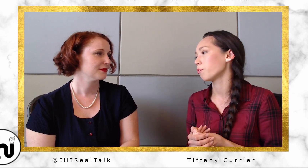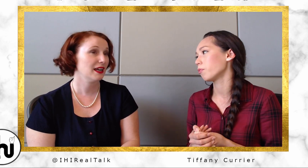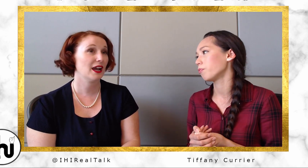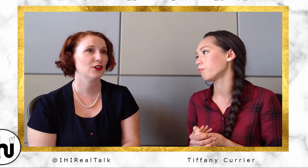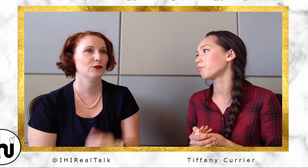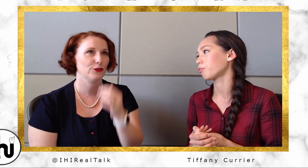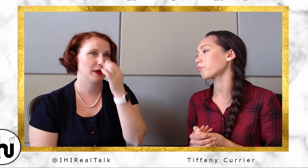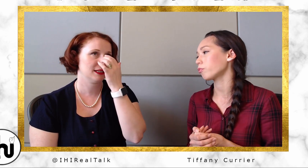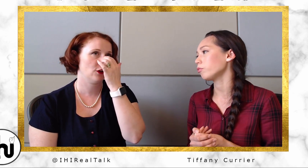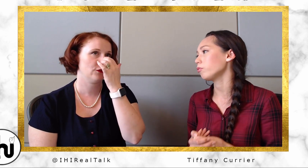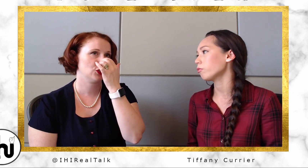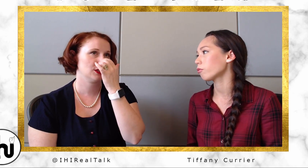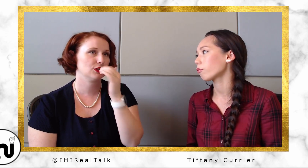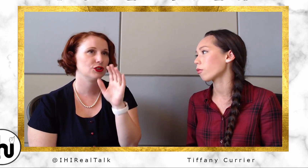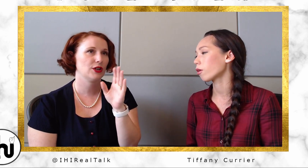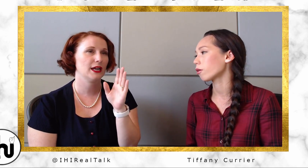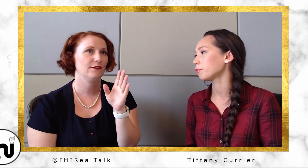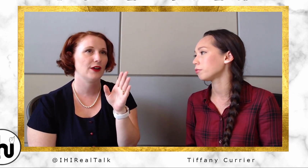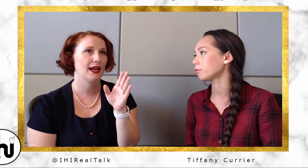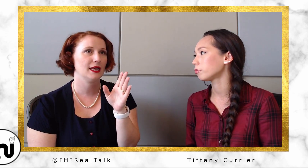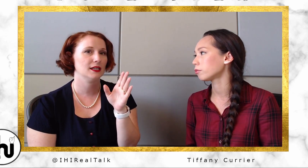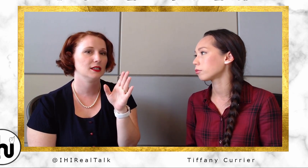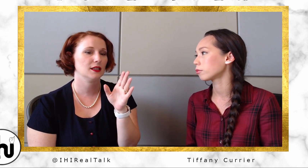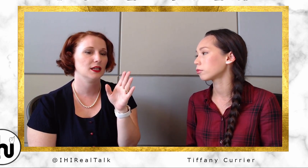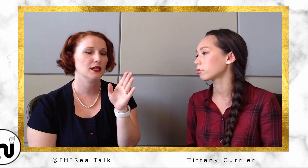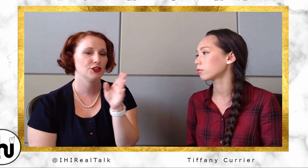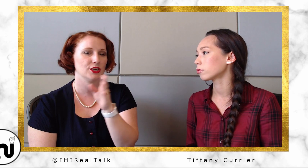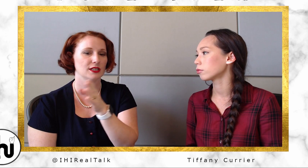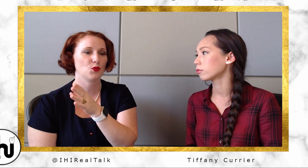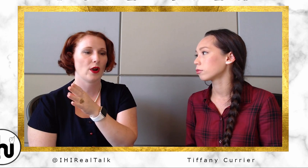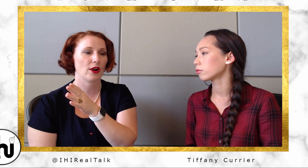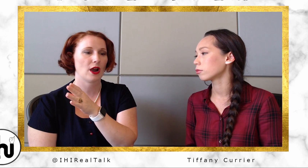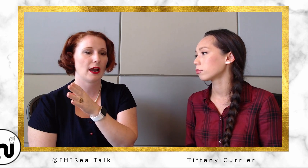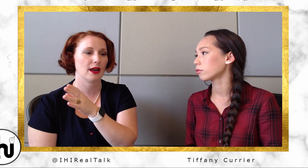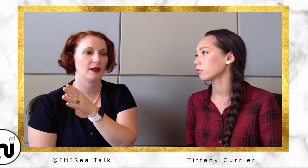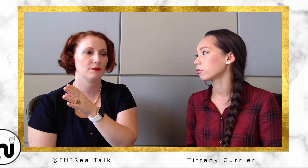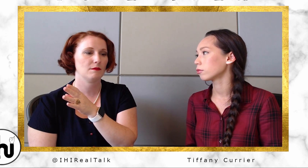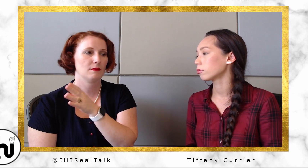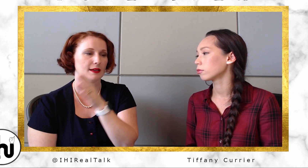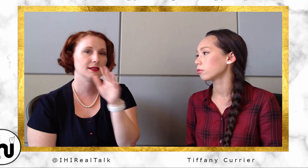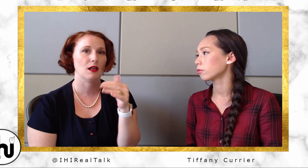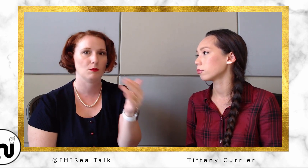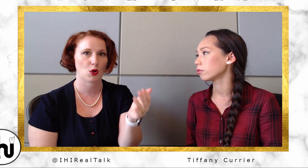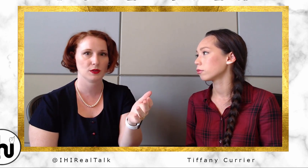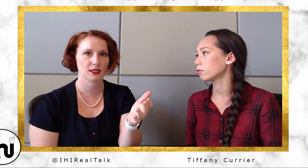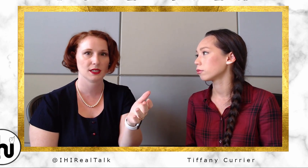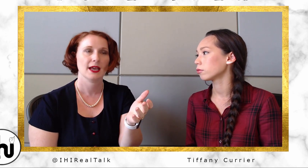Desirée: I know for myself, just trying to find the niches where I excel most